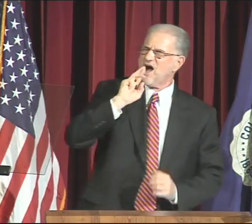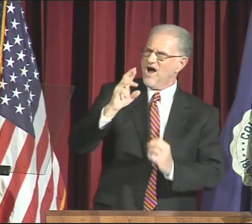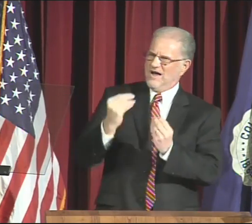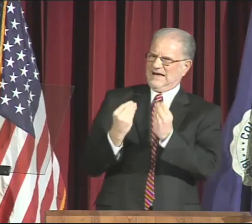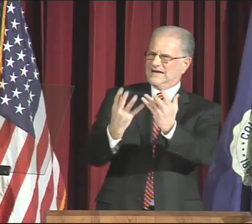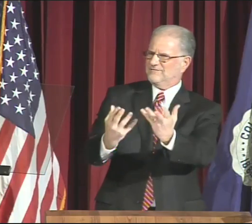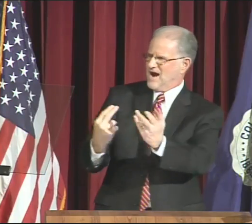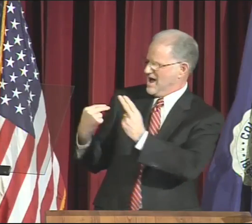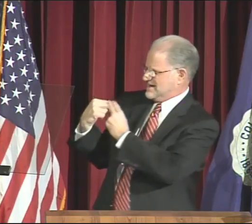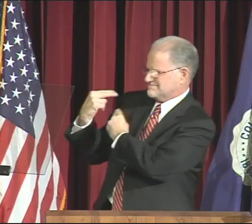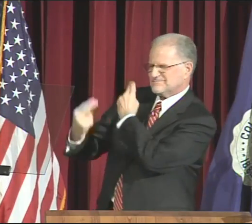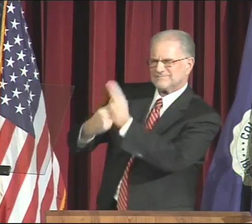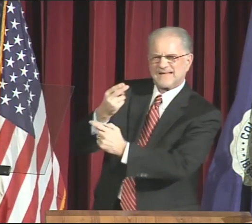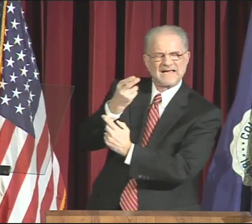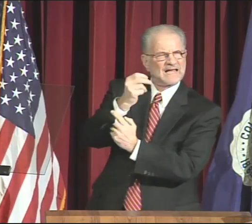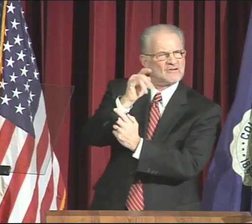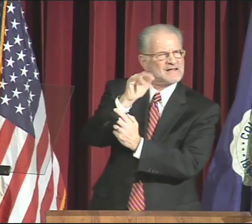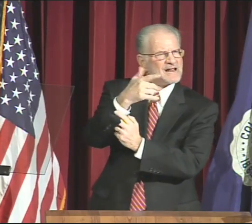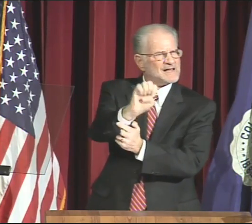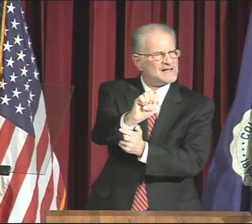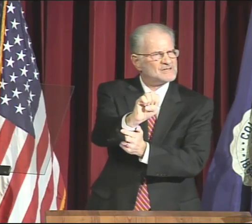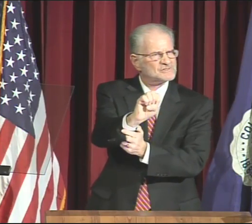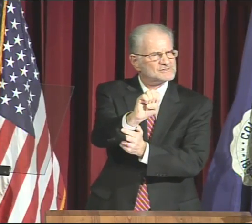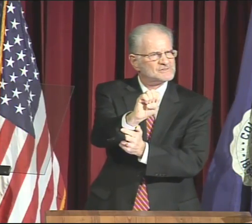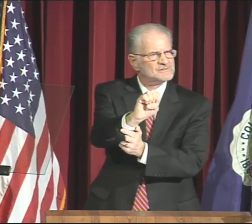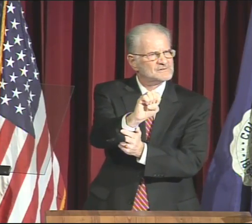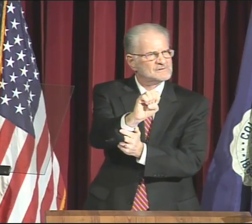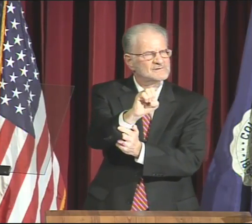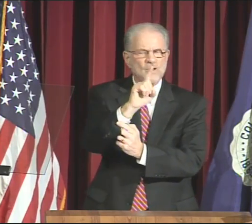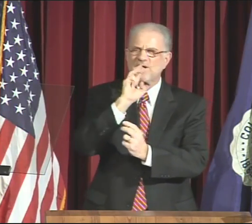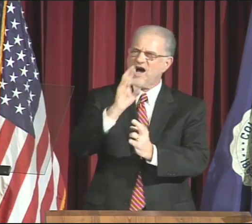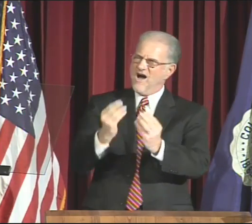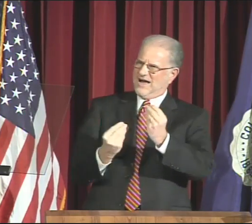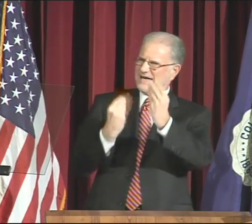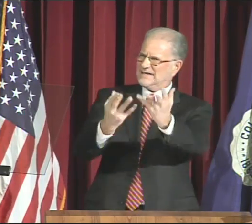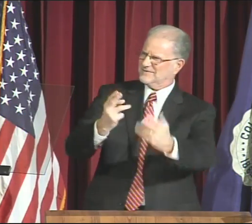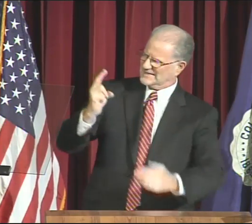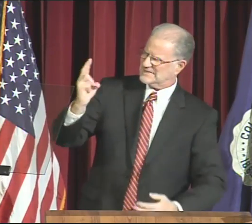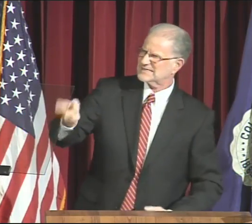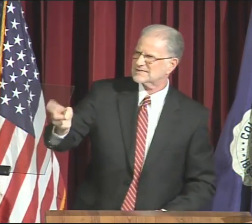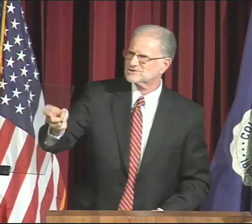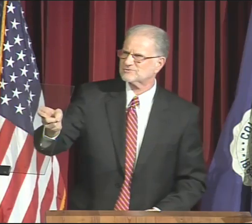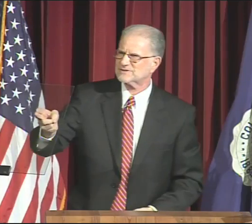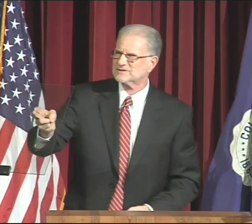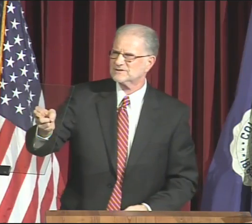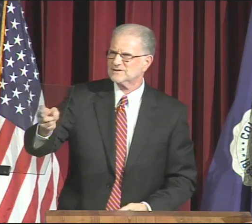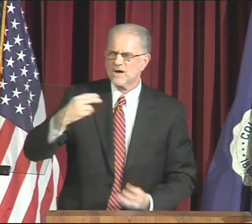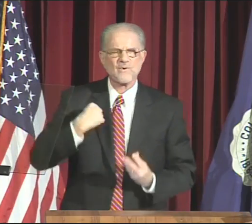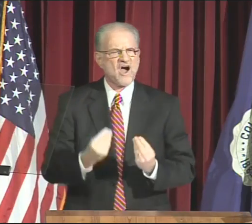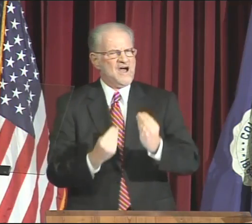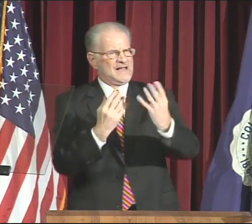We are given a heritage.